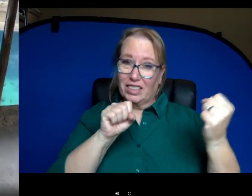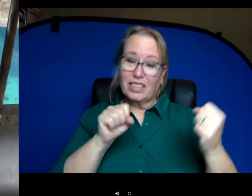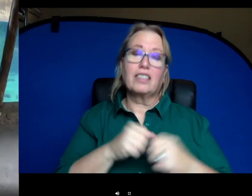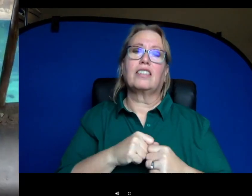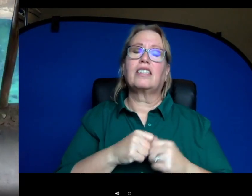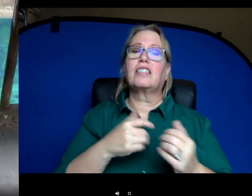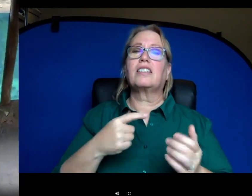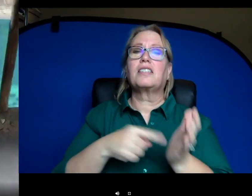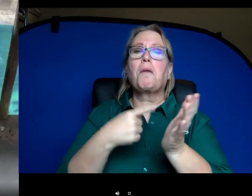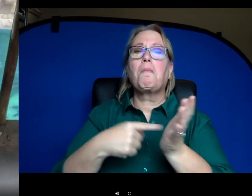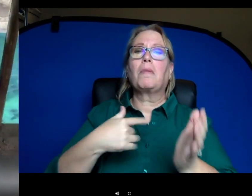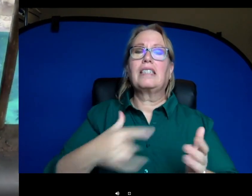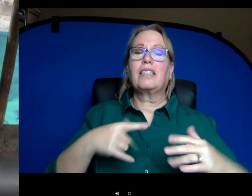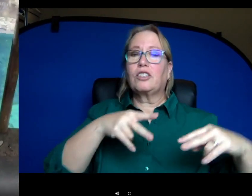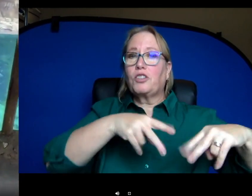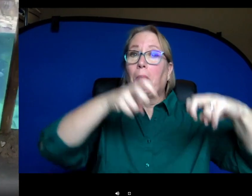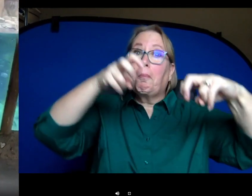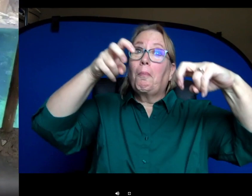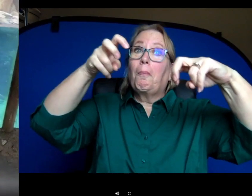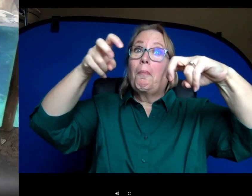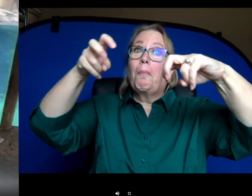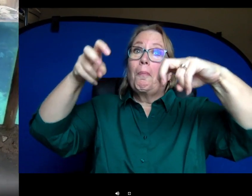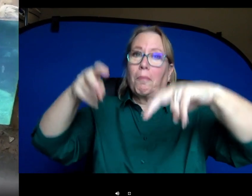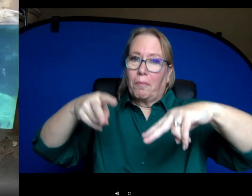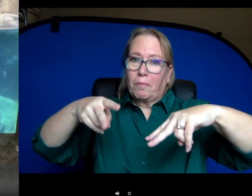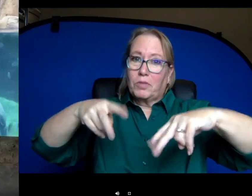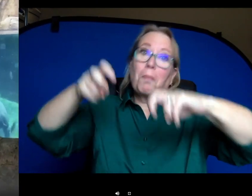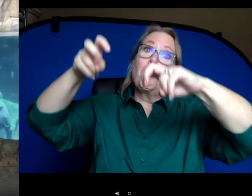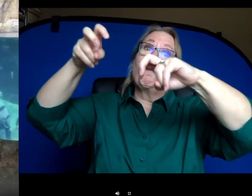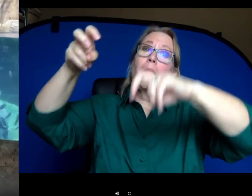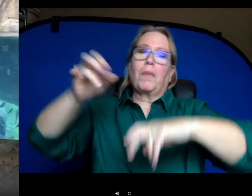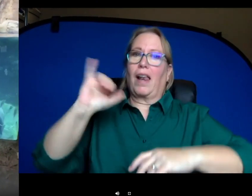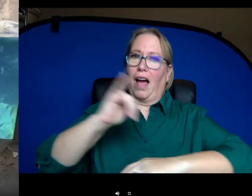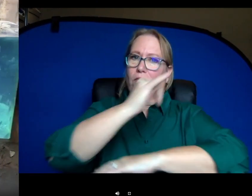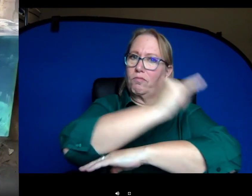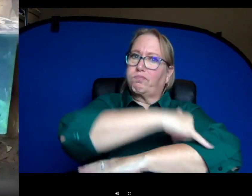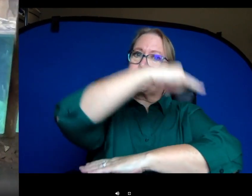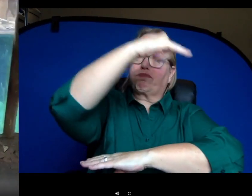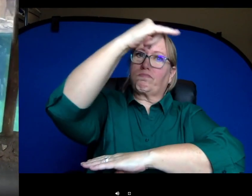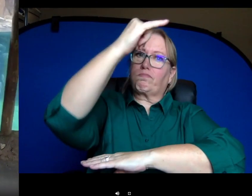sometimes they jump through the water and come out um above it like a dolphin would or a